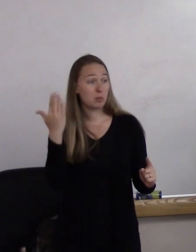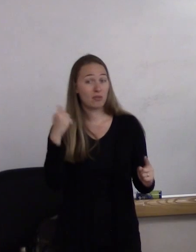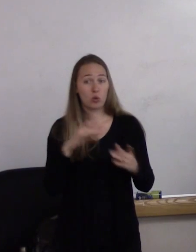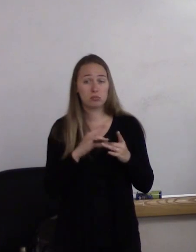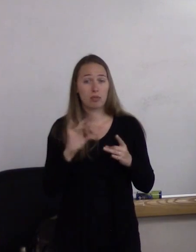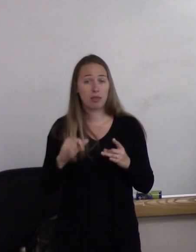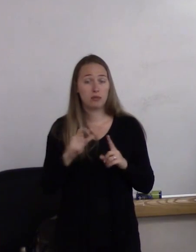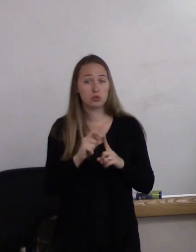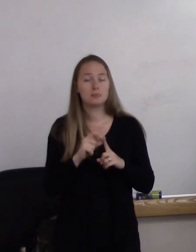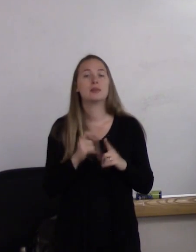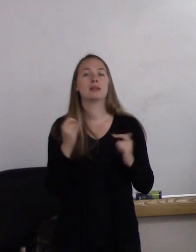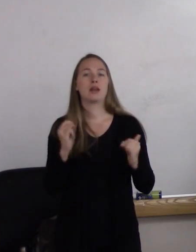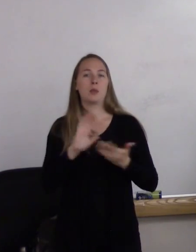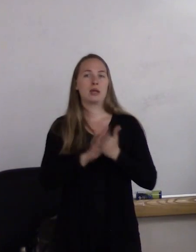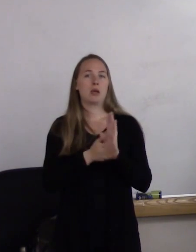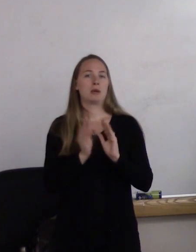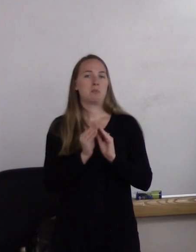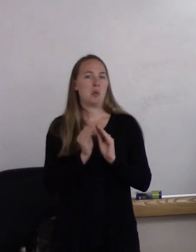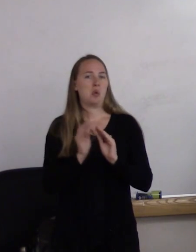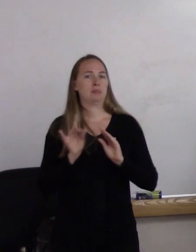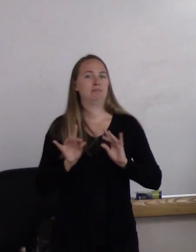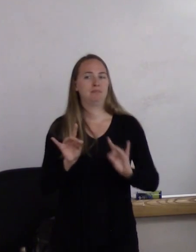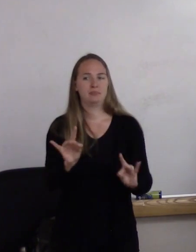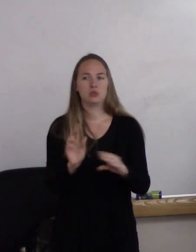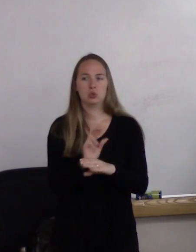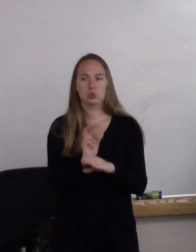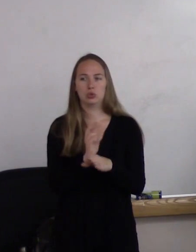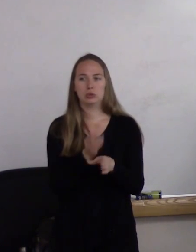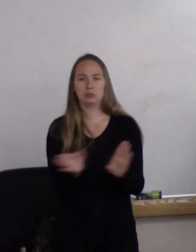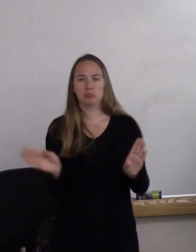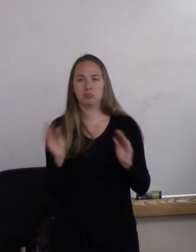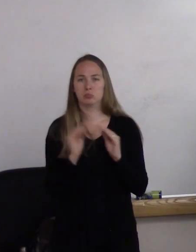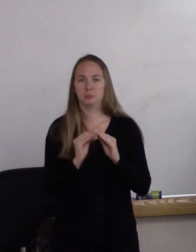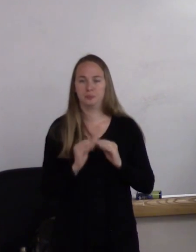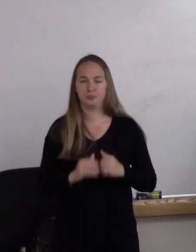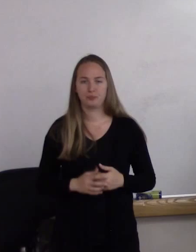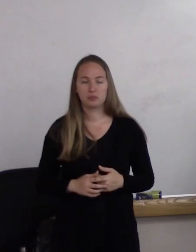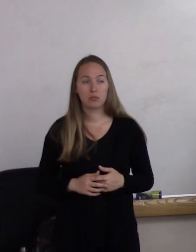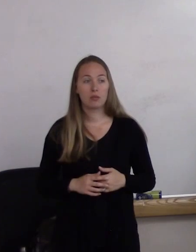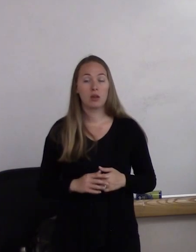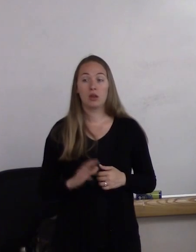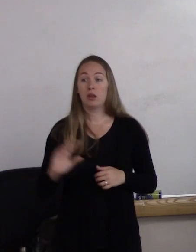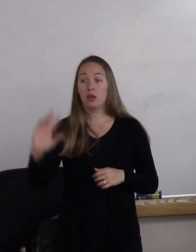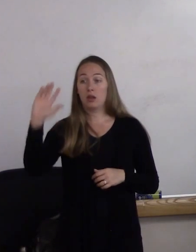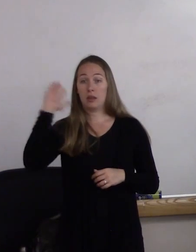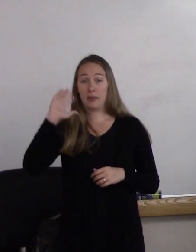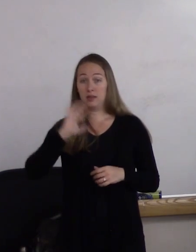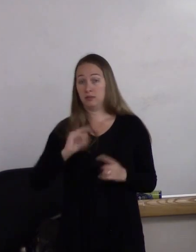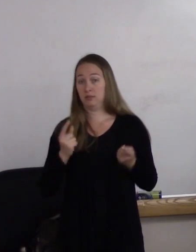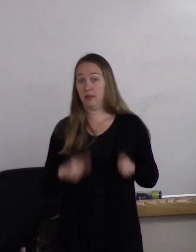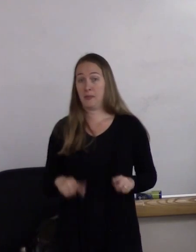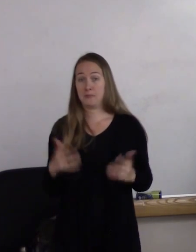It's becoming more used more and more widely. So in the past, what often happened with babies